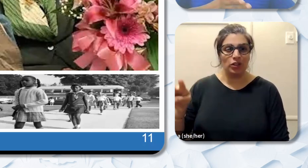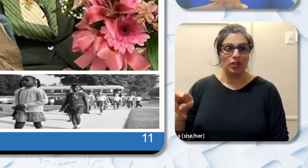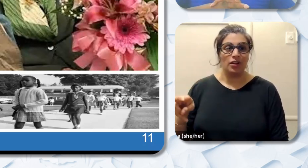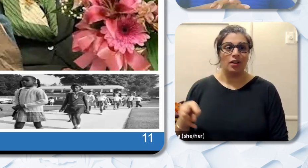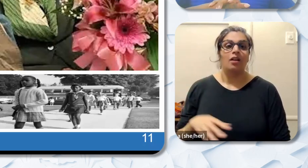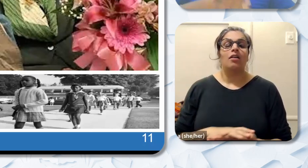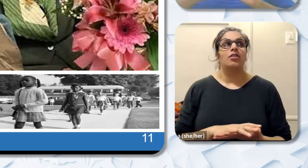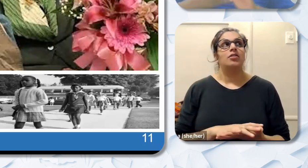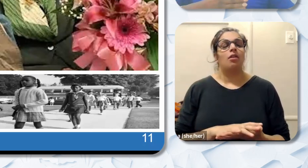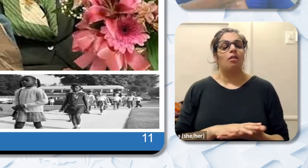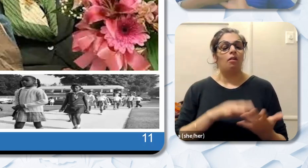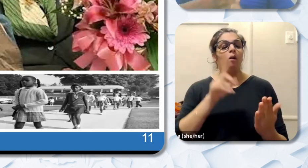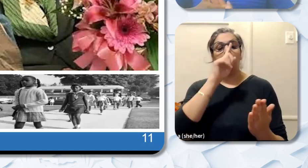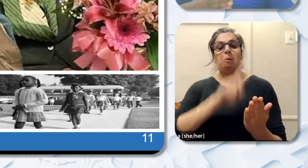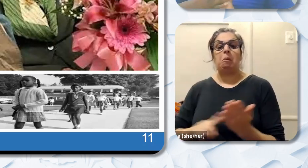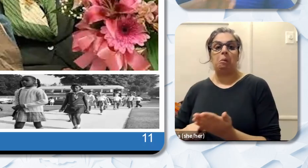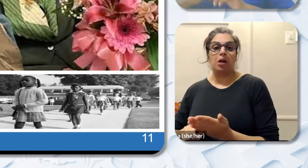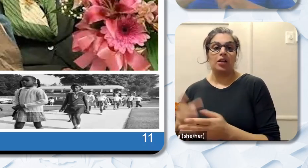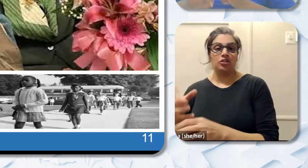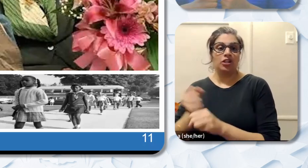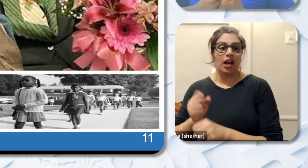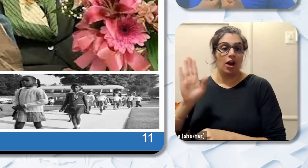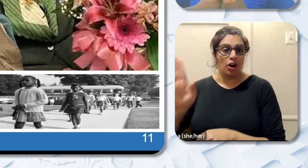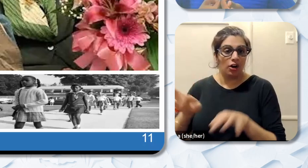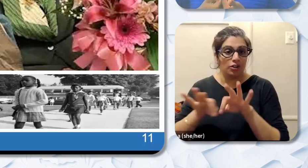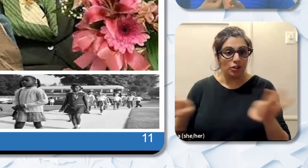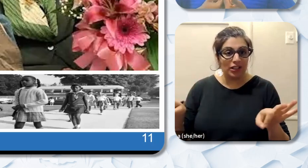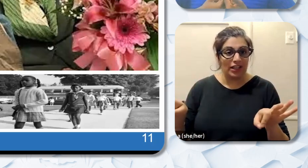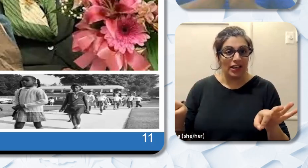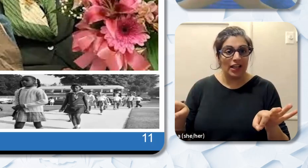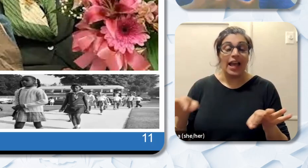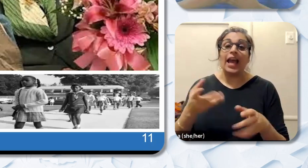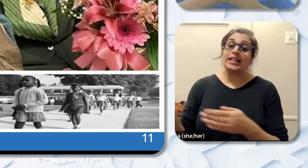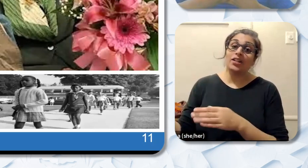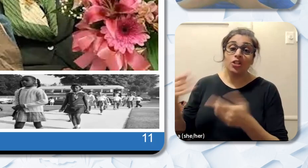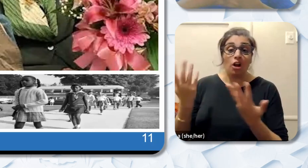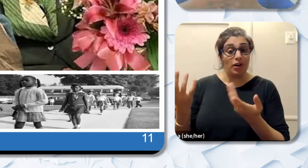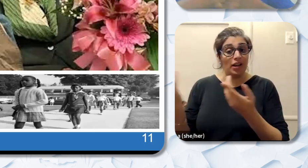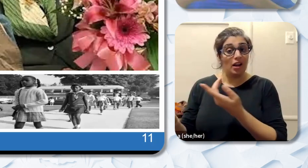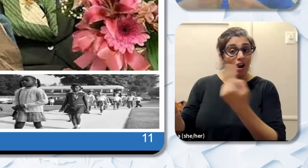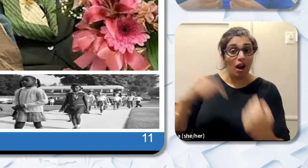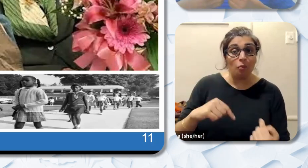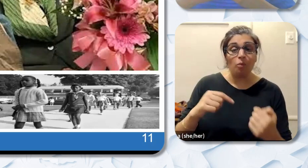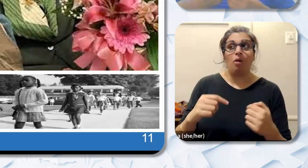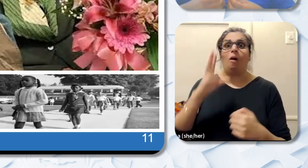her degree and came with experience from Tuskegee Institute. Although her degree and experience were